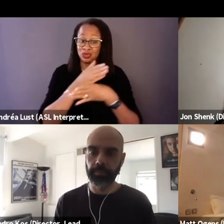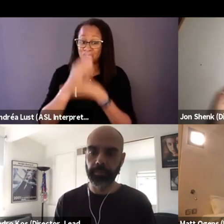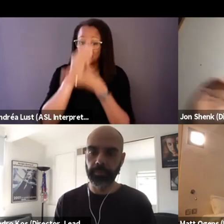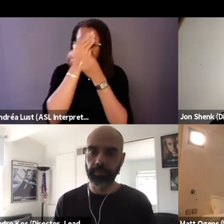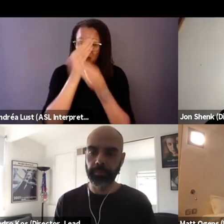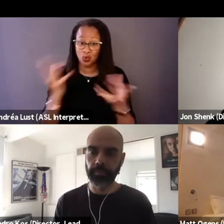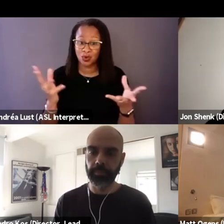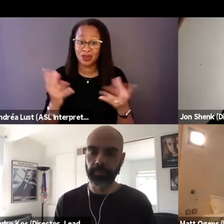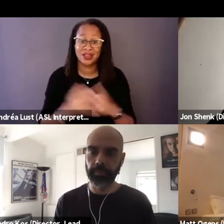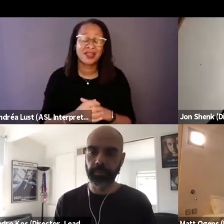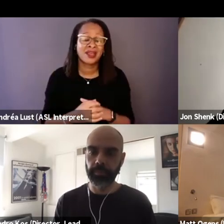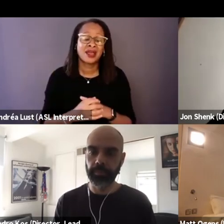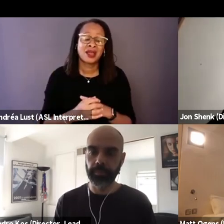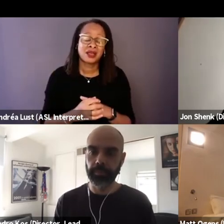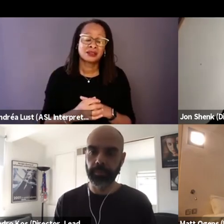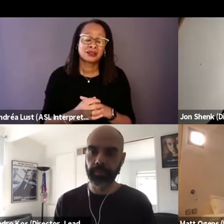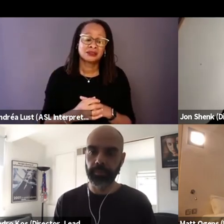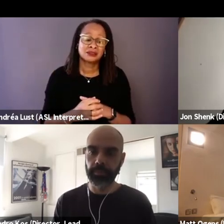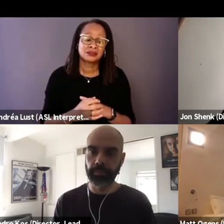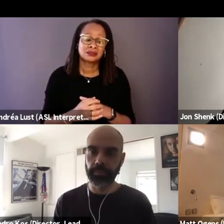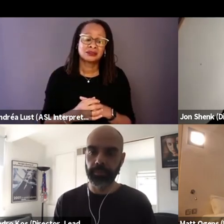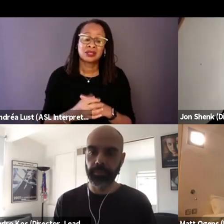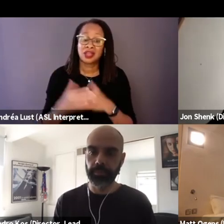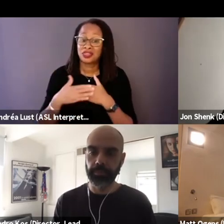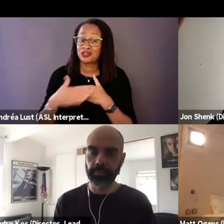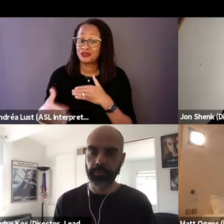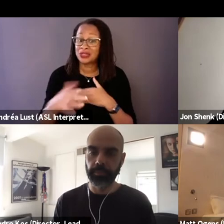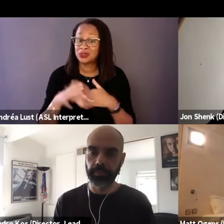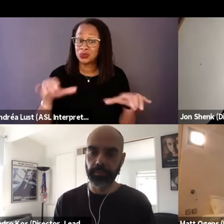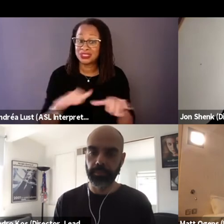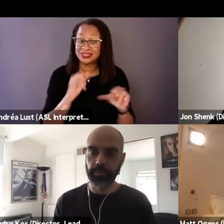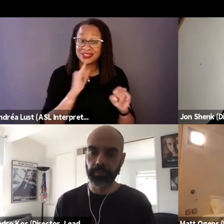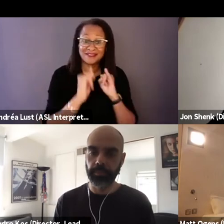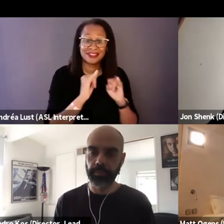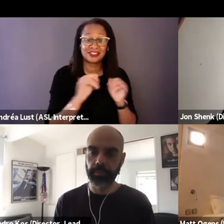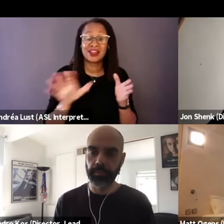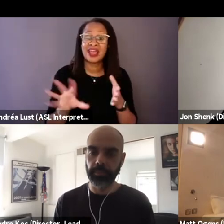All the rest done those interviews and passed away.